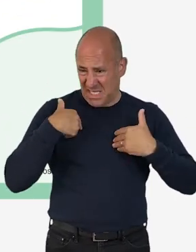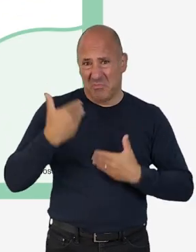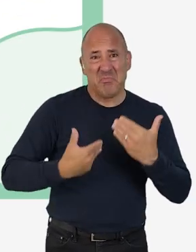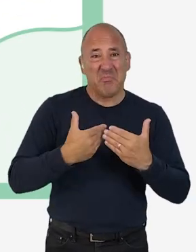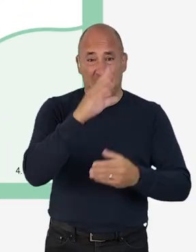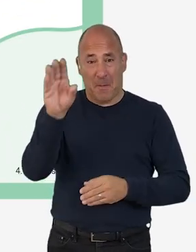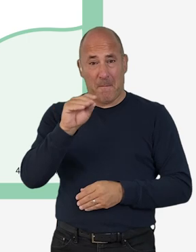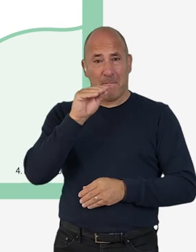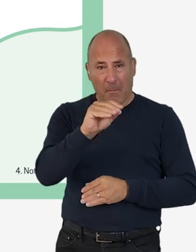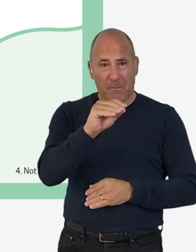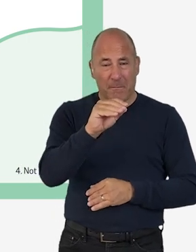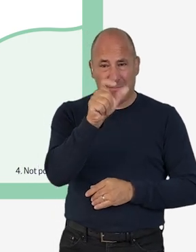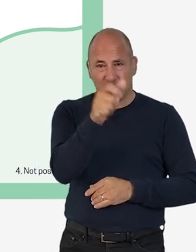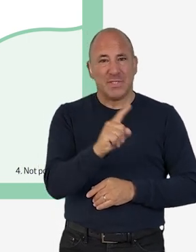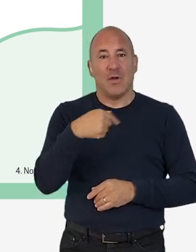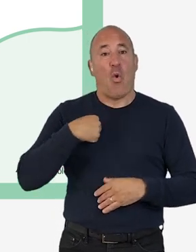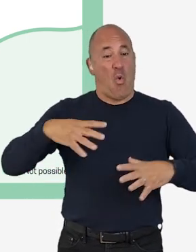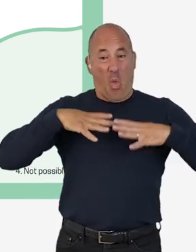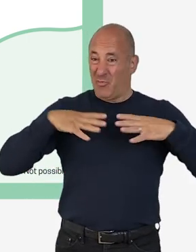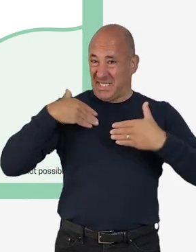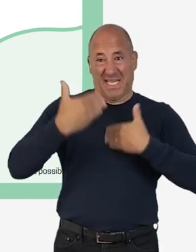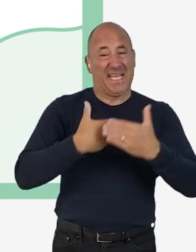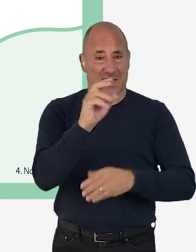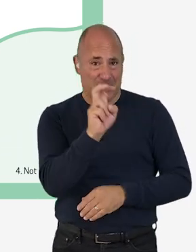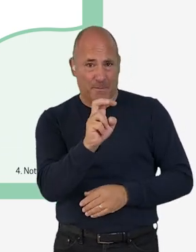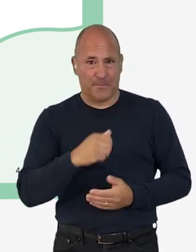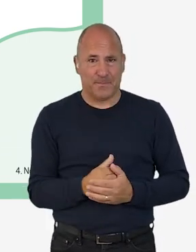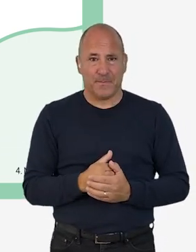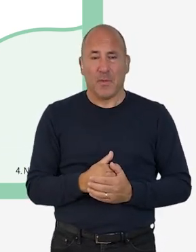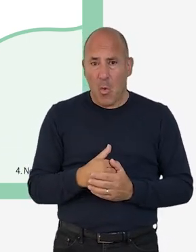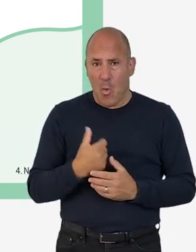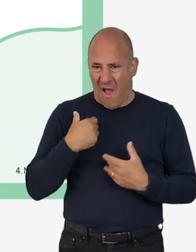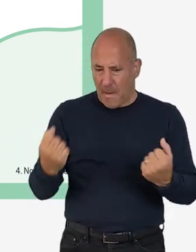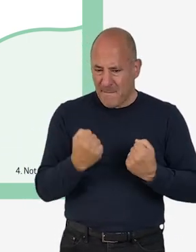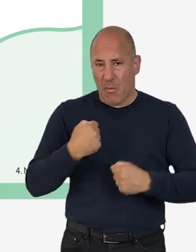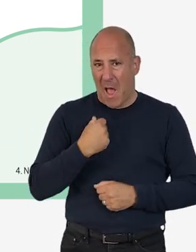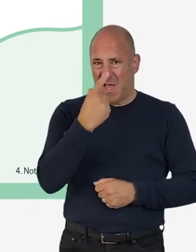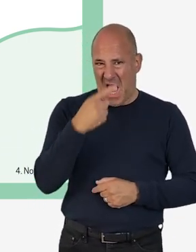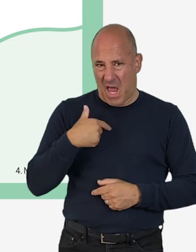pop it down in the area entitled "I am already doing." If it's an action you have the power to enact now